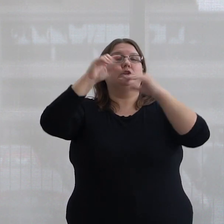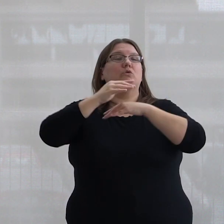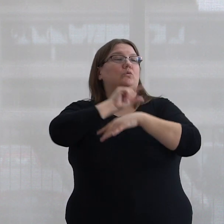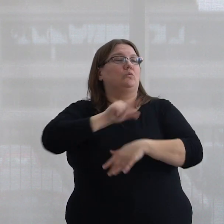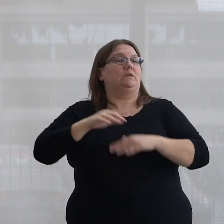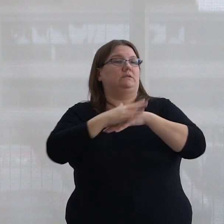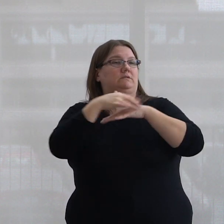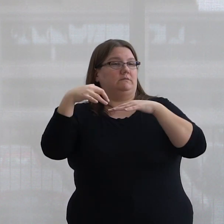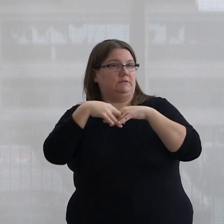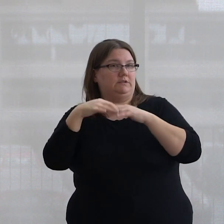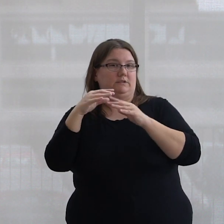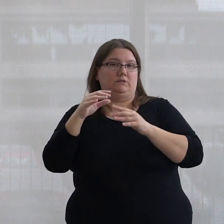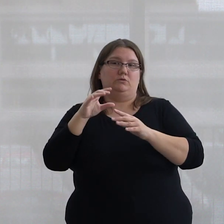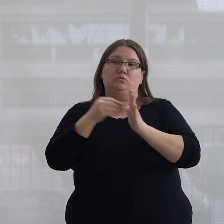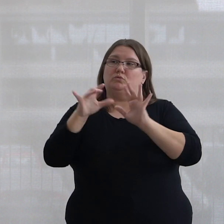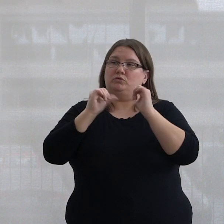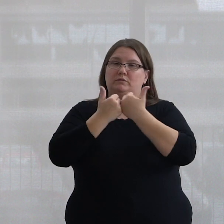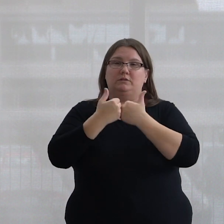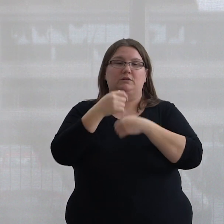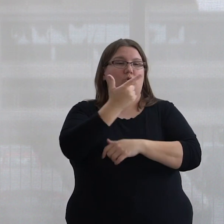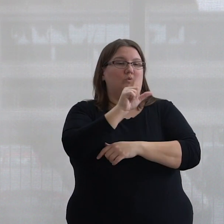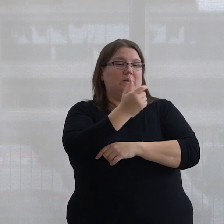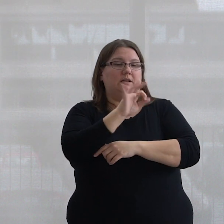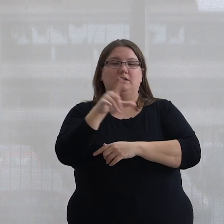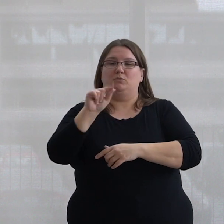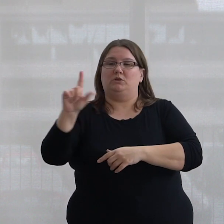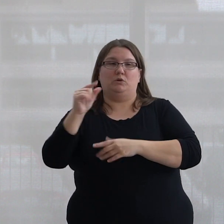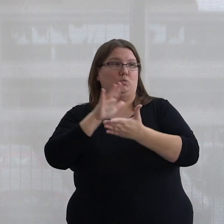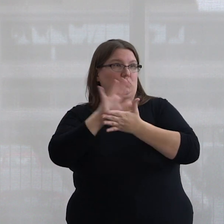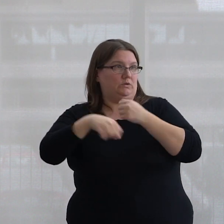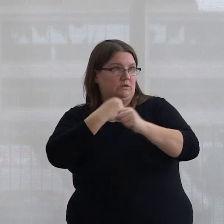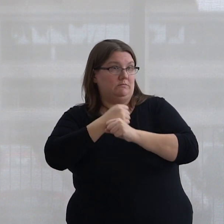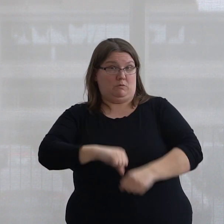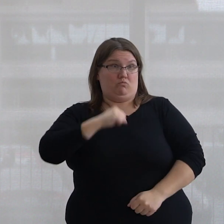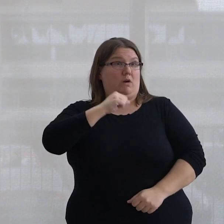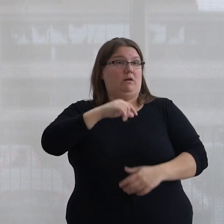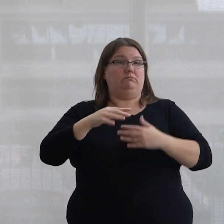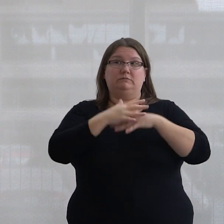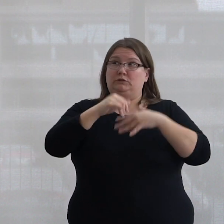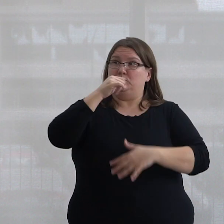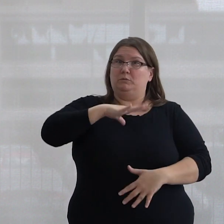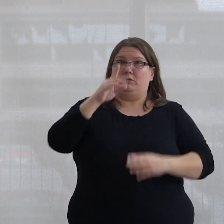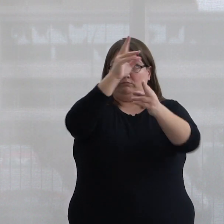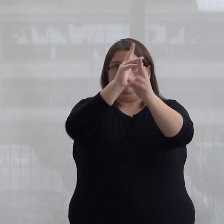Association for the 2019-2020 school year. As a proud Indigenous woman, I am honoured to be here today